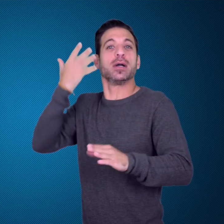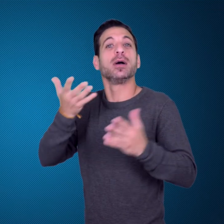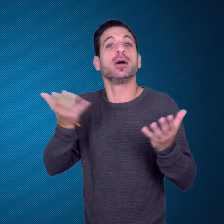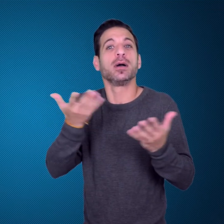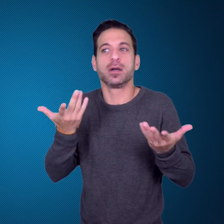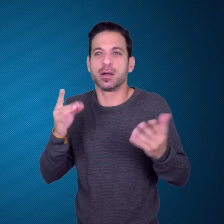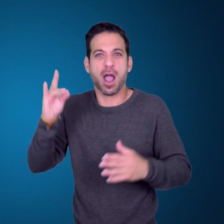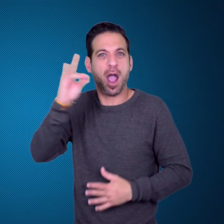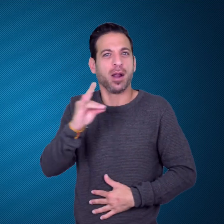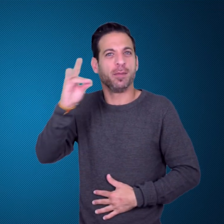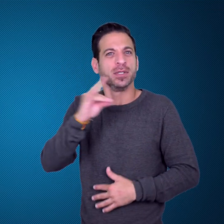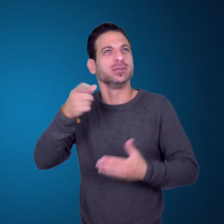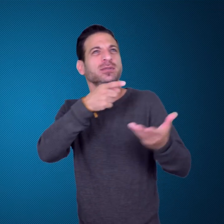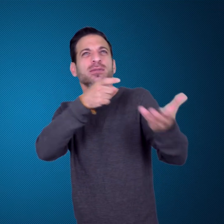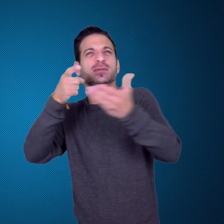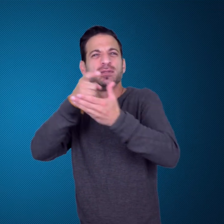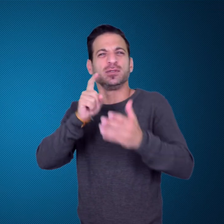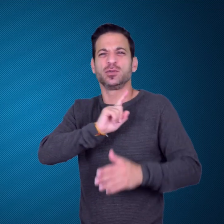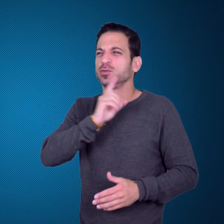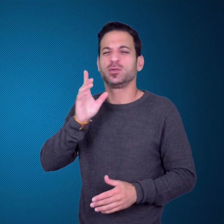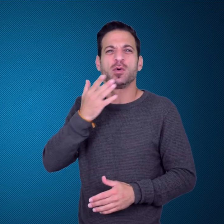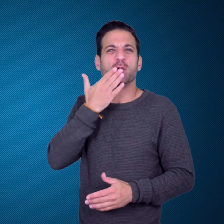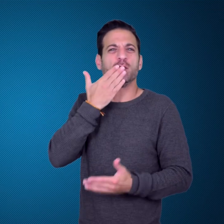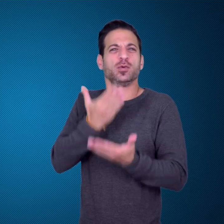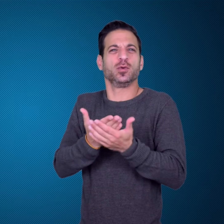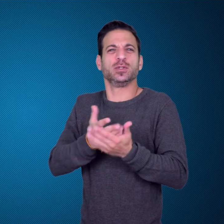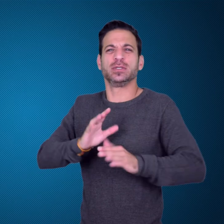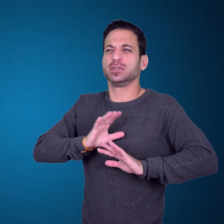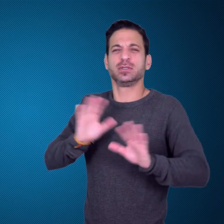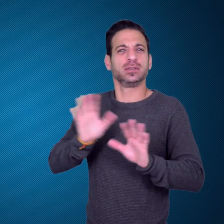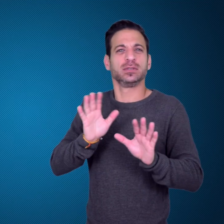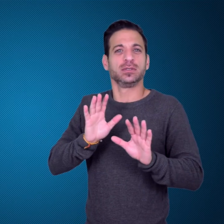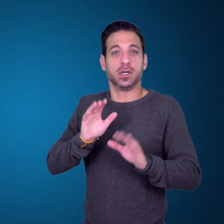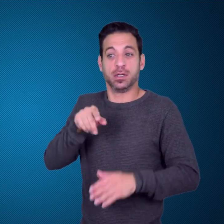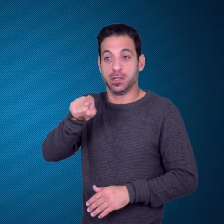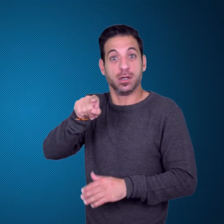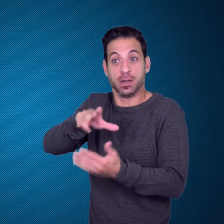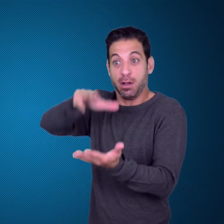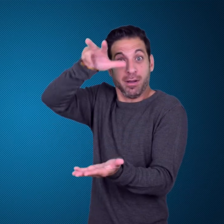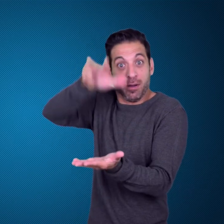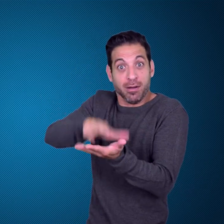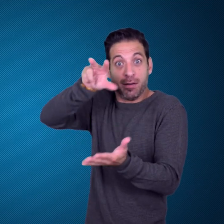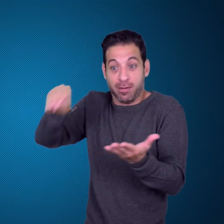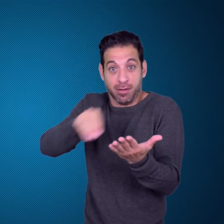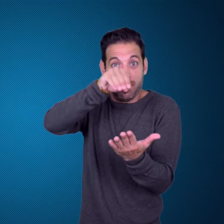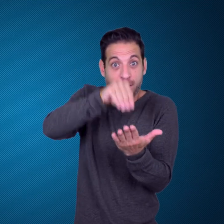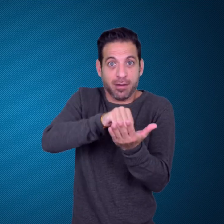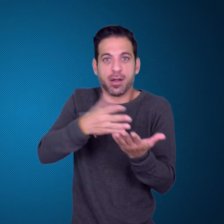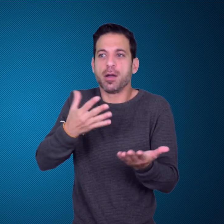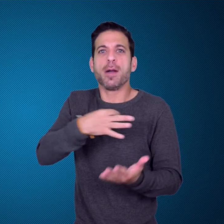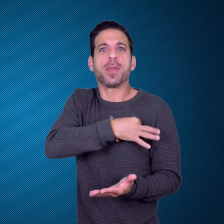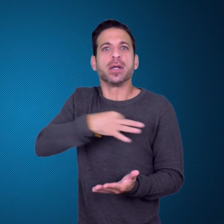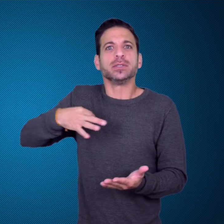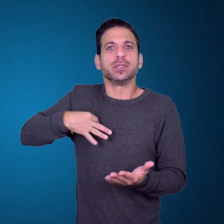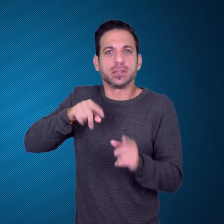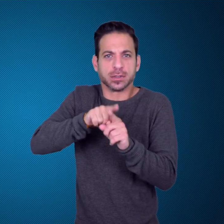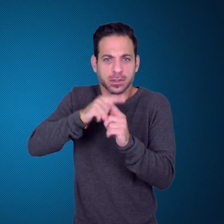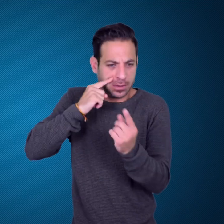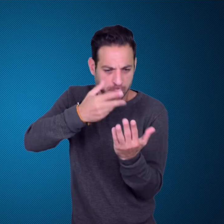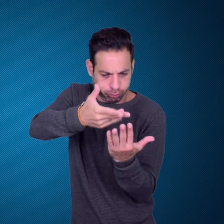on purpose, though the event is not listed